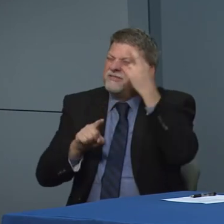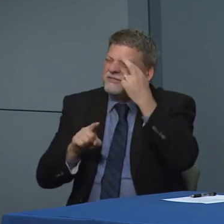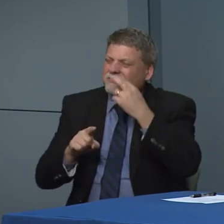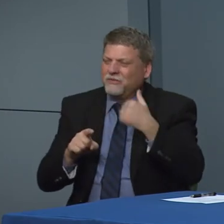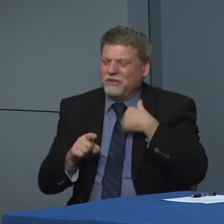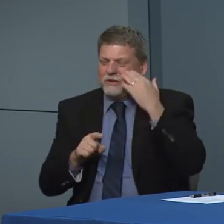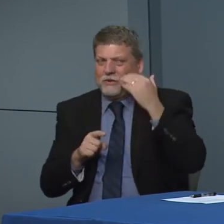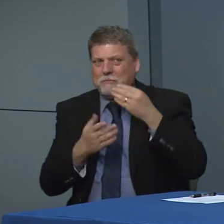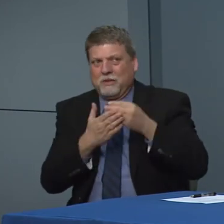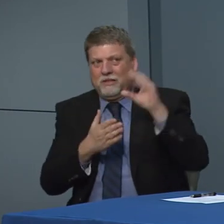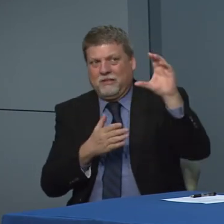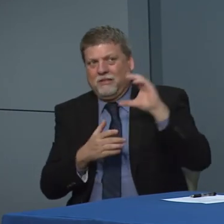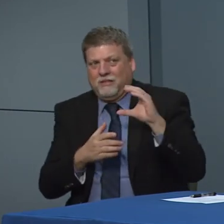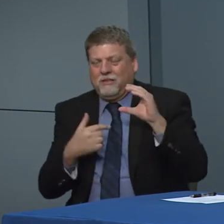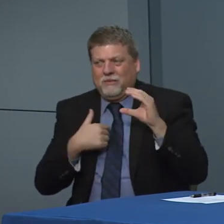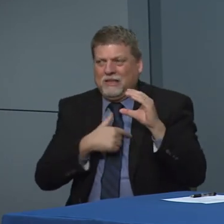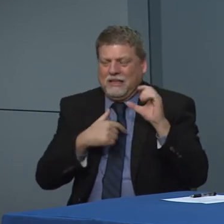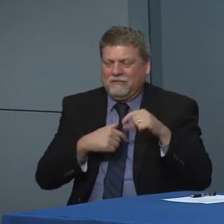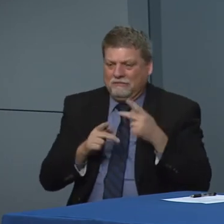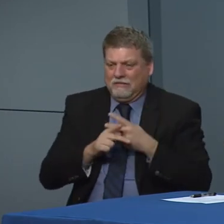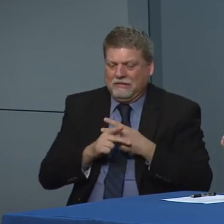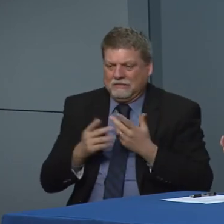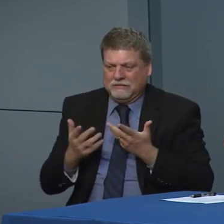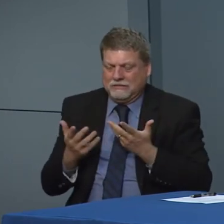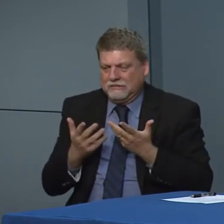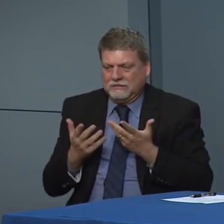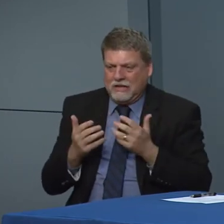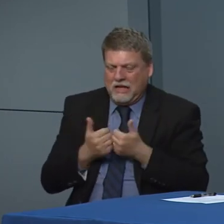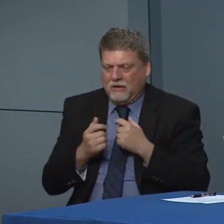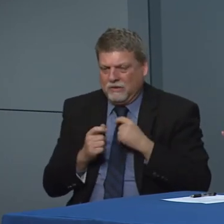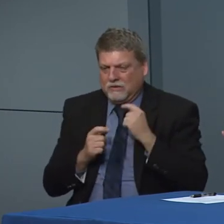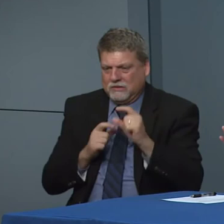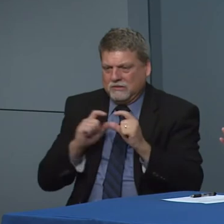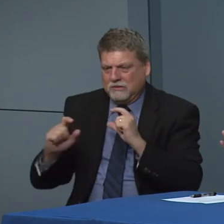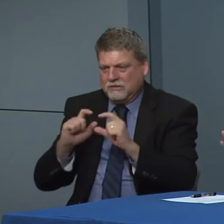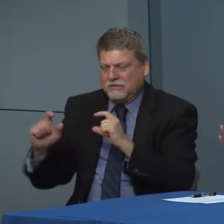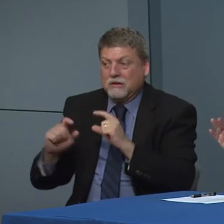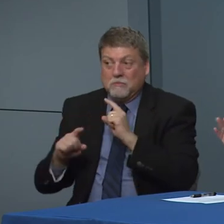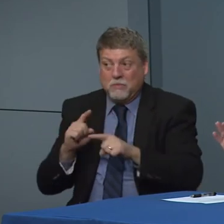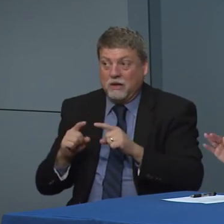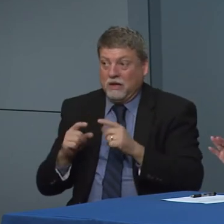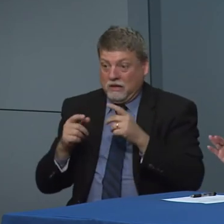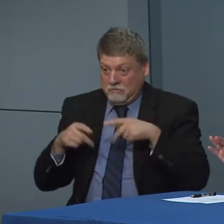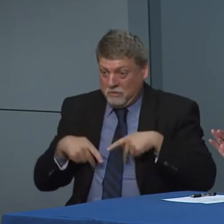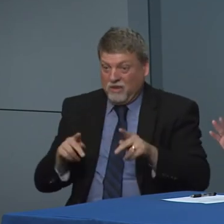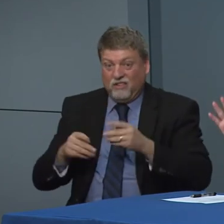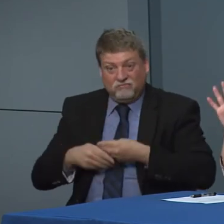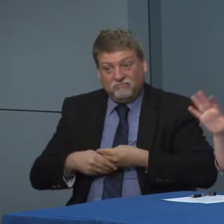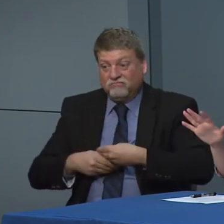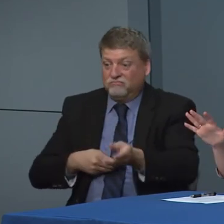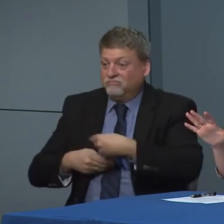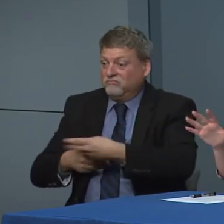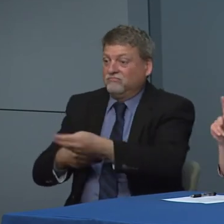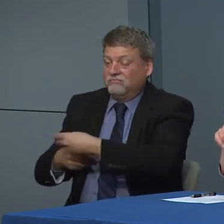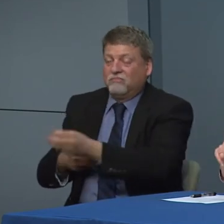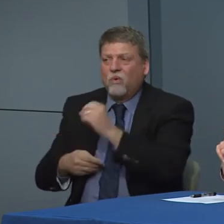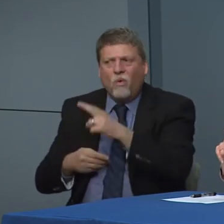of aspects where resources will come into play here and so we are still working through understanding what what exactly